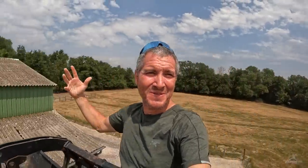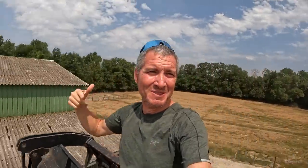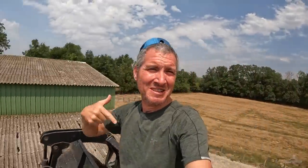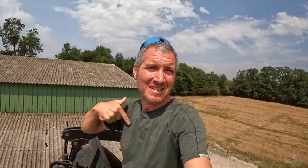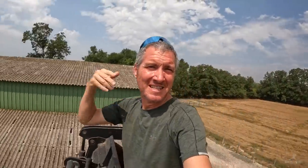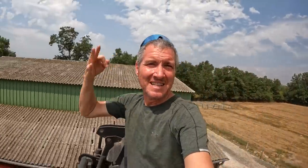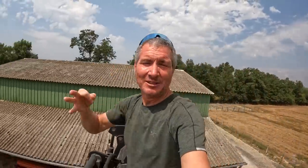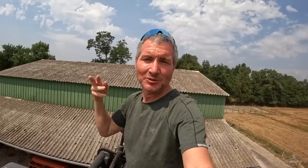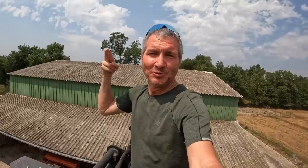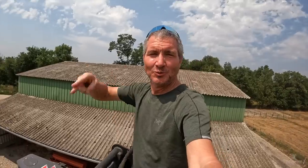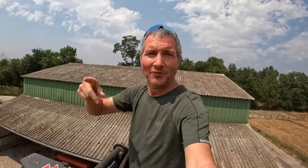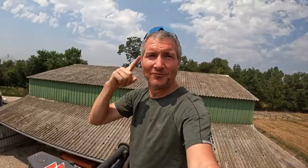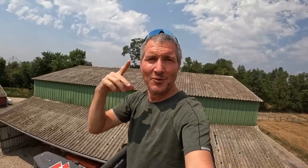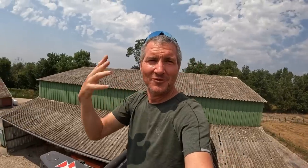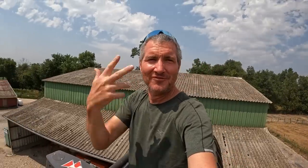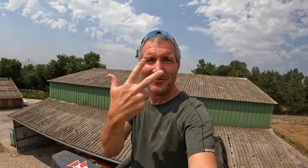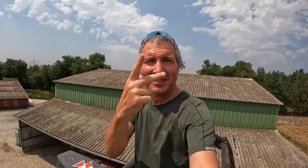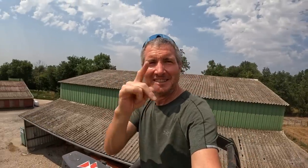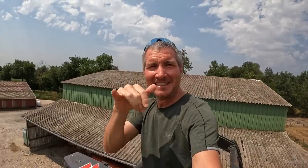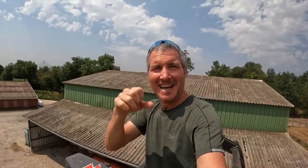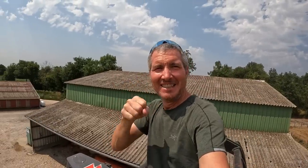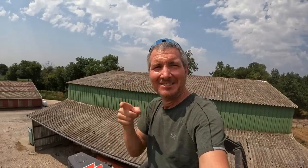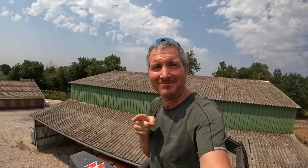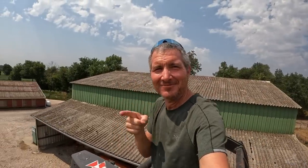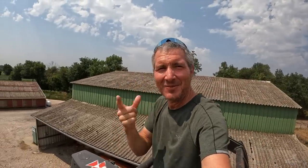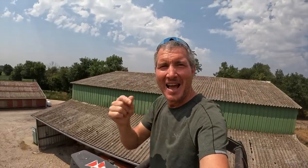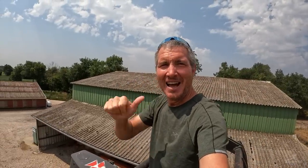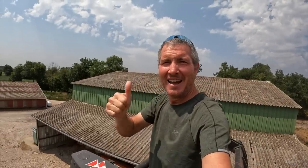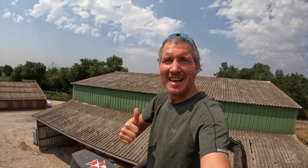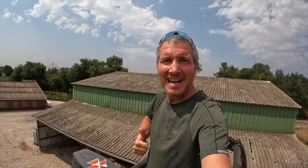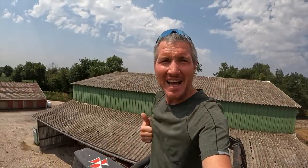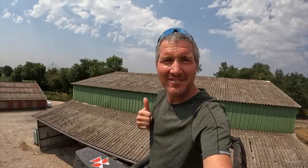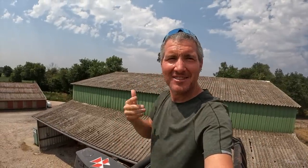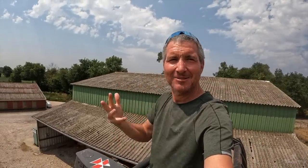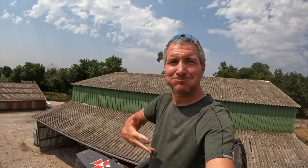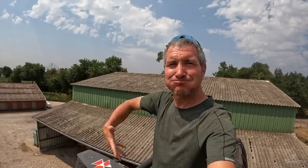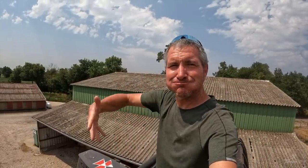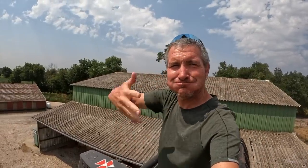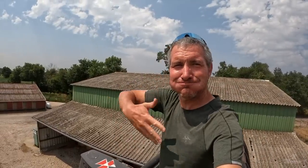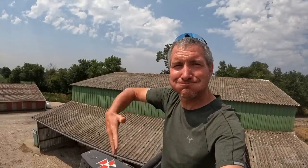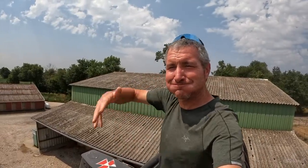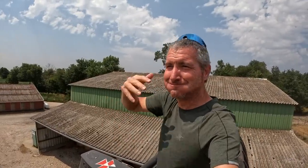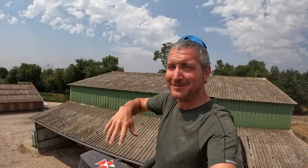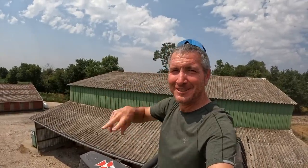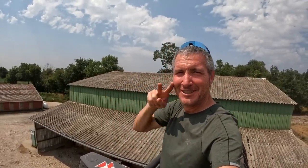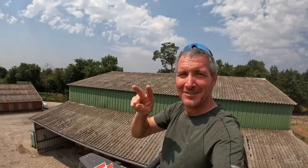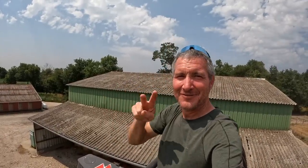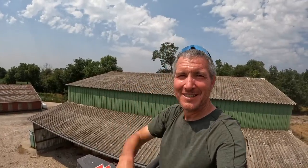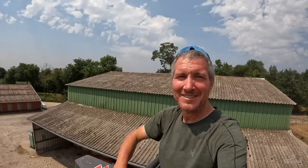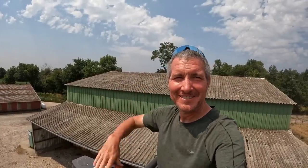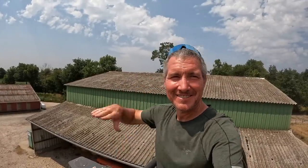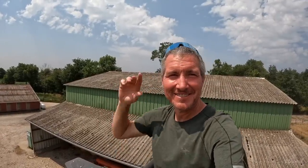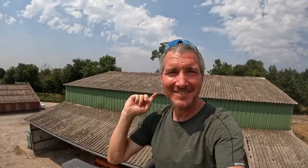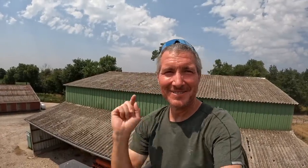I decided to join them for three days to learn about their lifestyle. I’m looking forward to it!